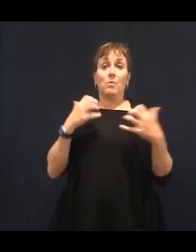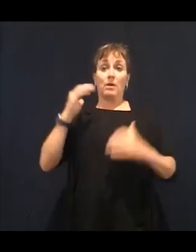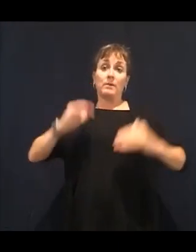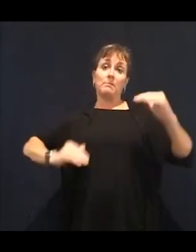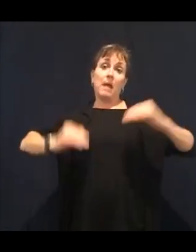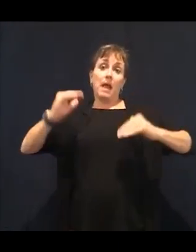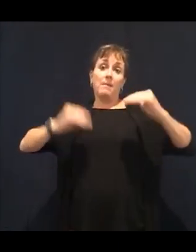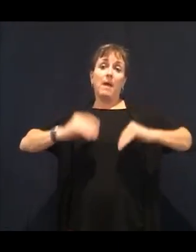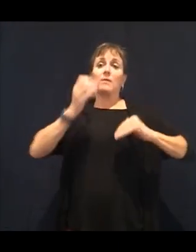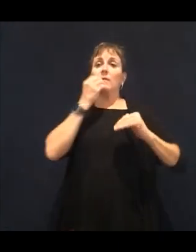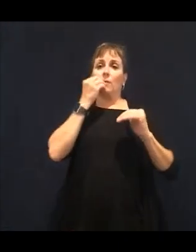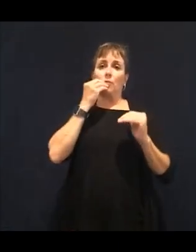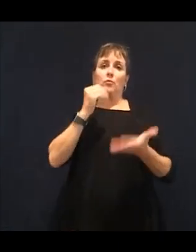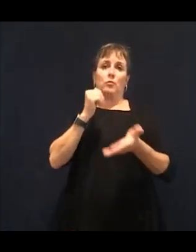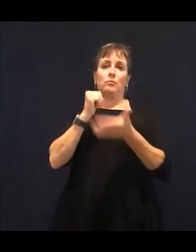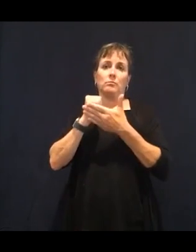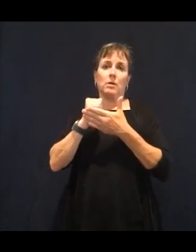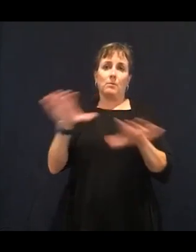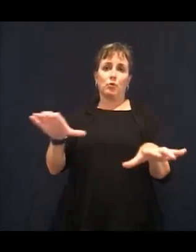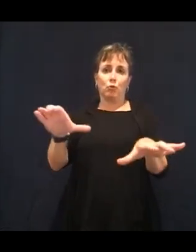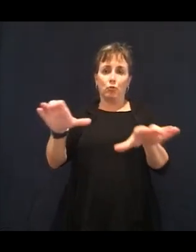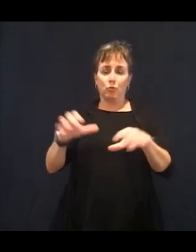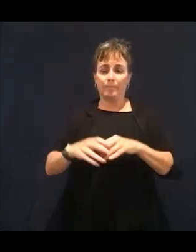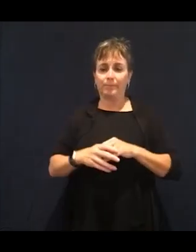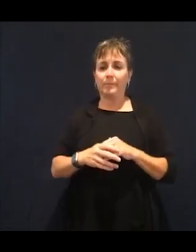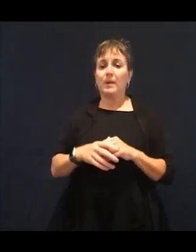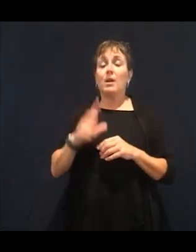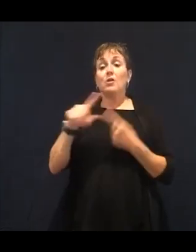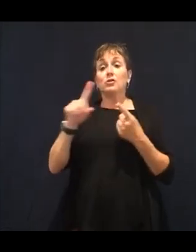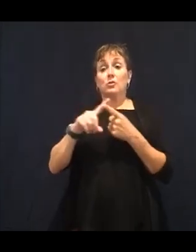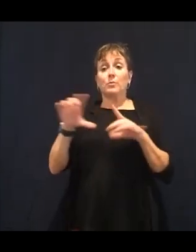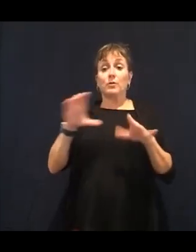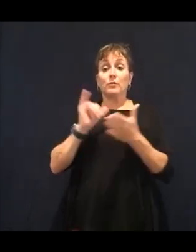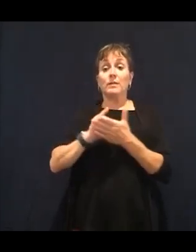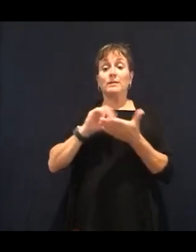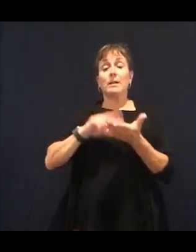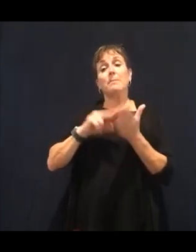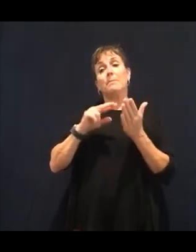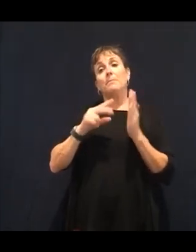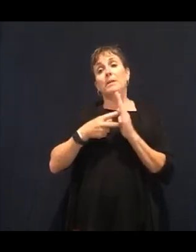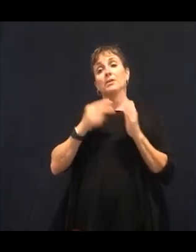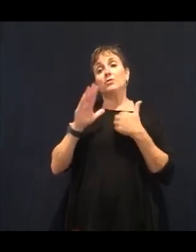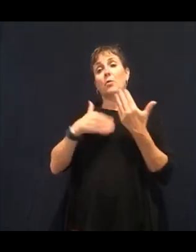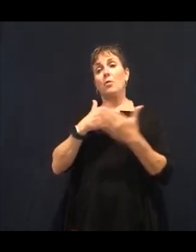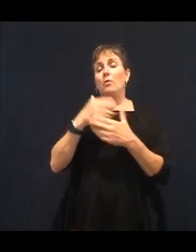So the green leafy vegetables that we eat or should be eating